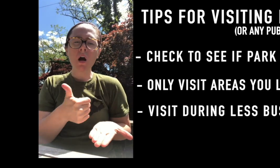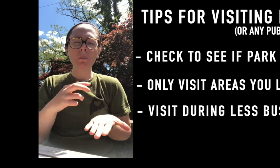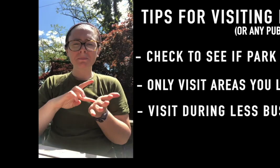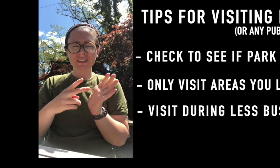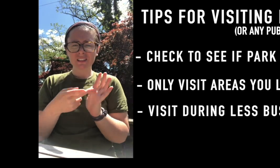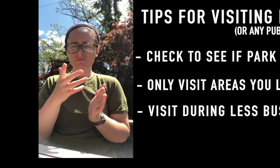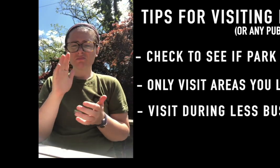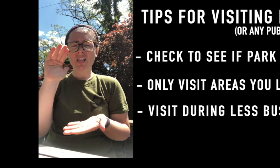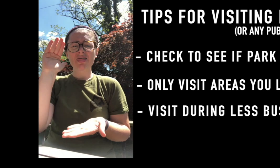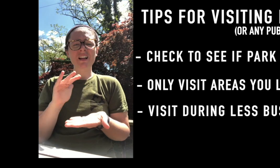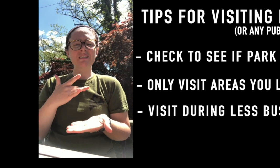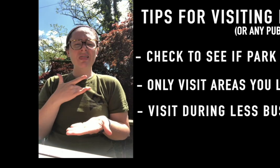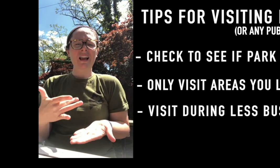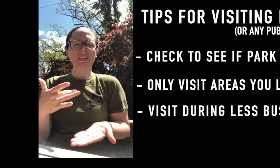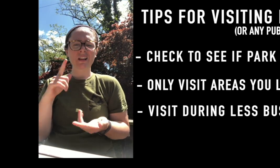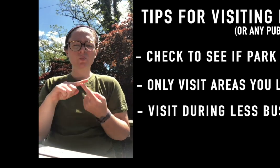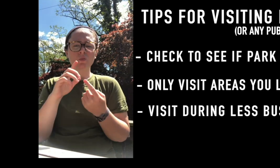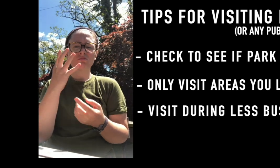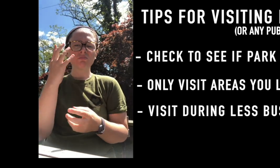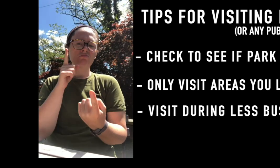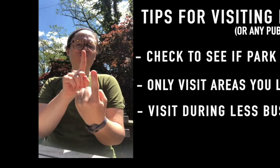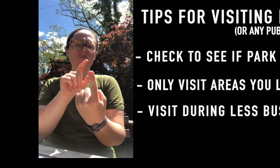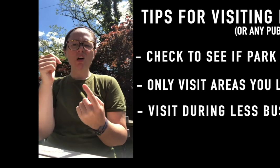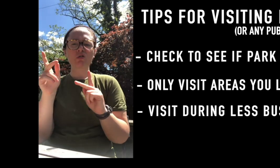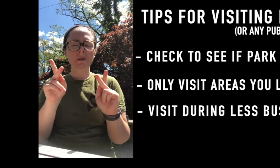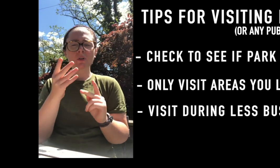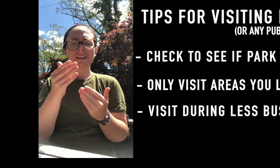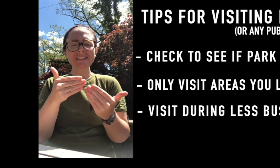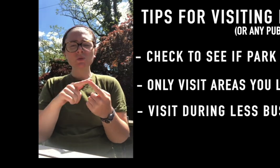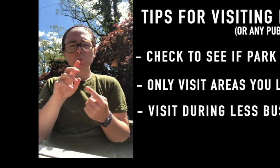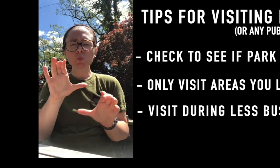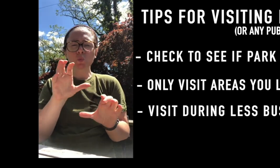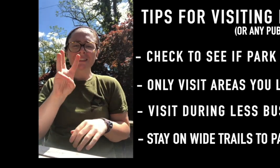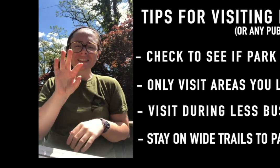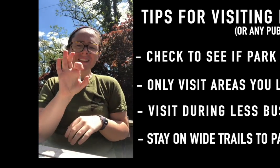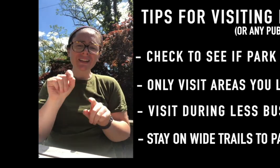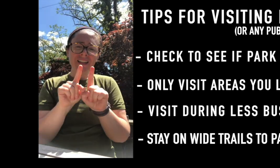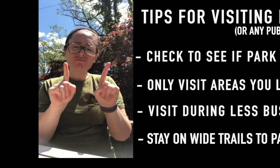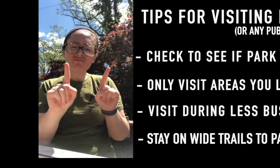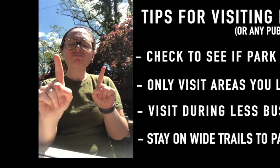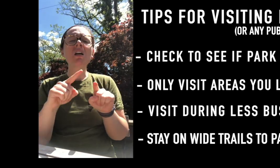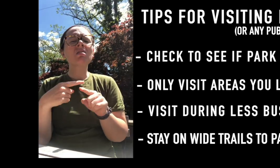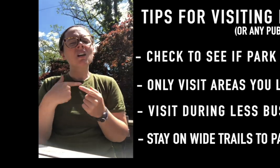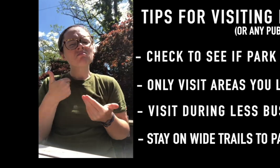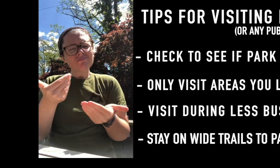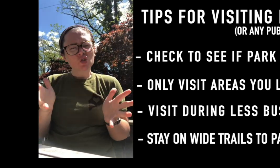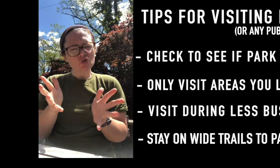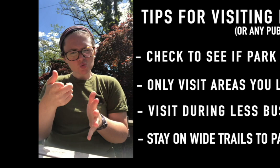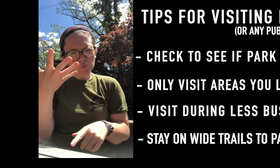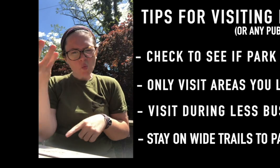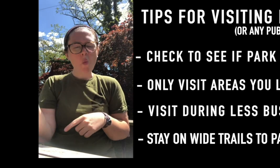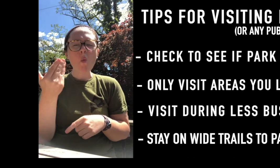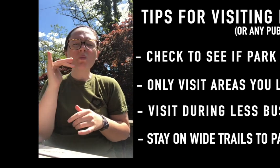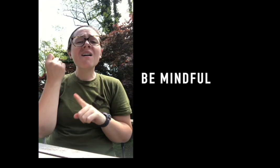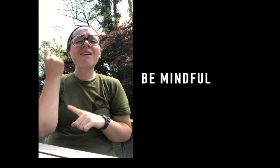area meaning you’re less likely to come upon others on the trails so it’s easy to maintain the 6 feet guidance then we encourage you to go out